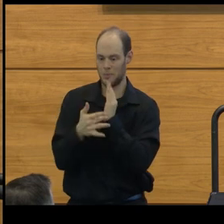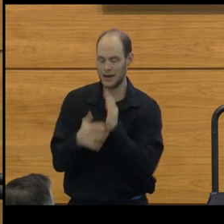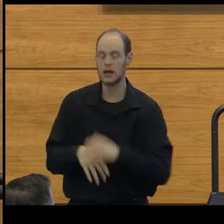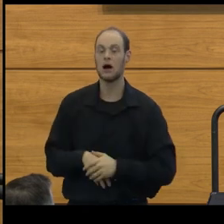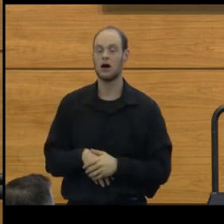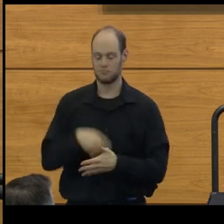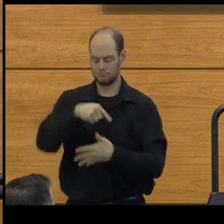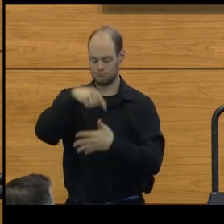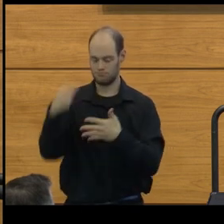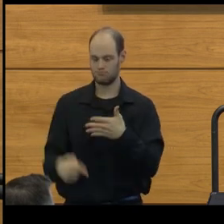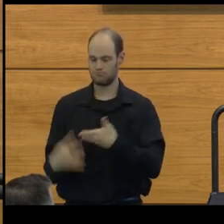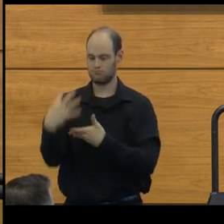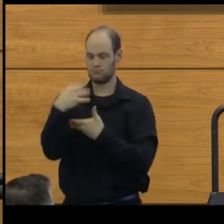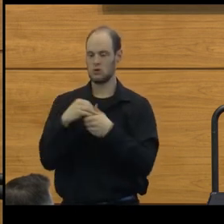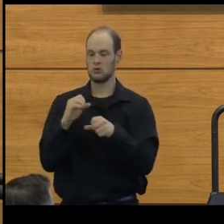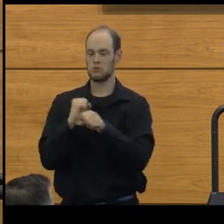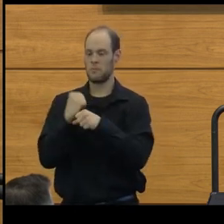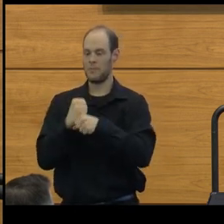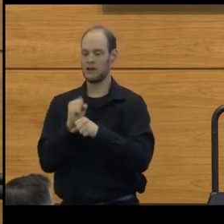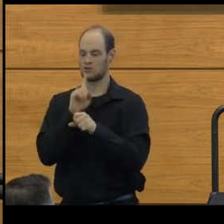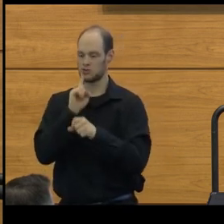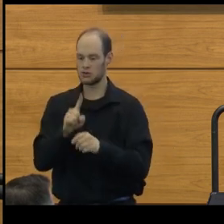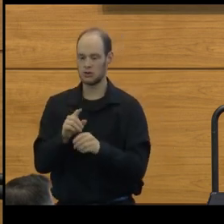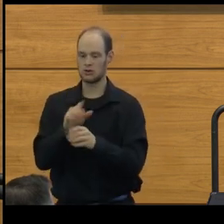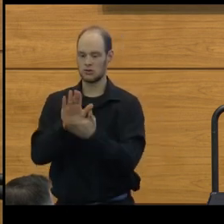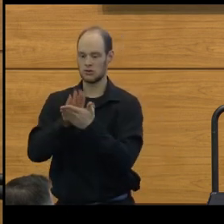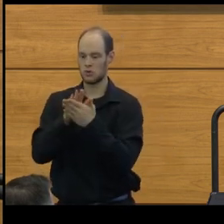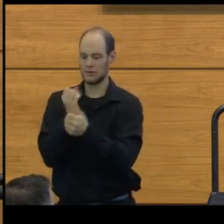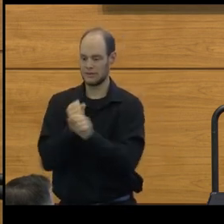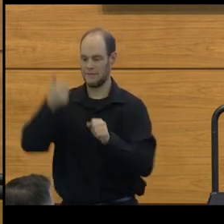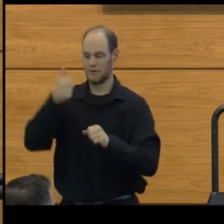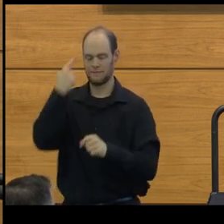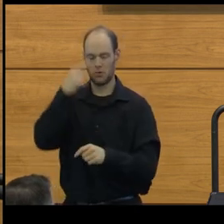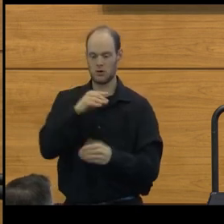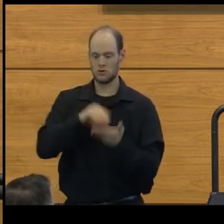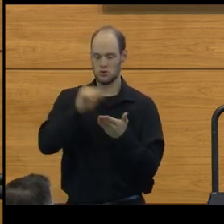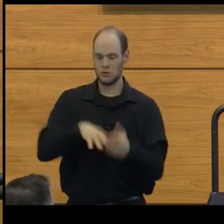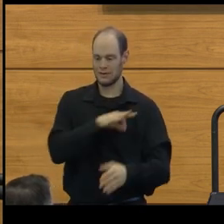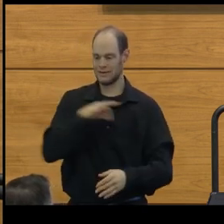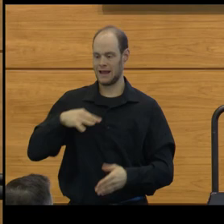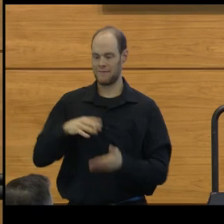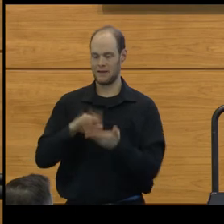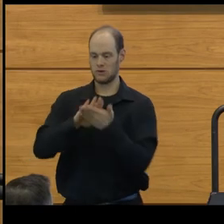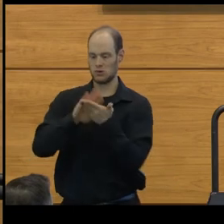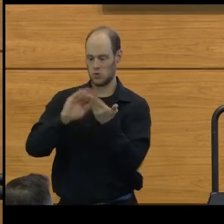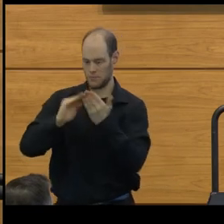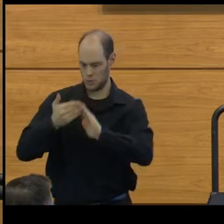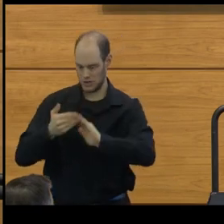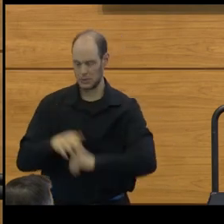all to make schools safer for students, staff, and school communities.